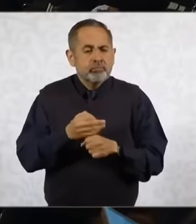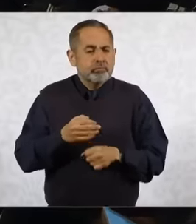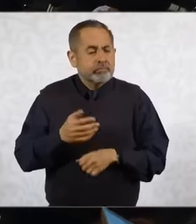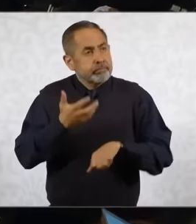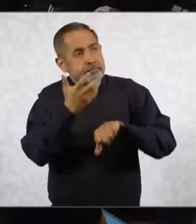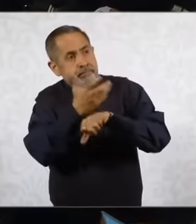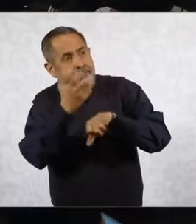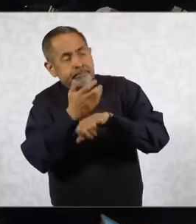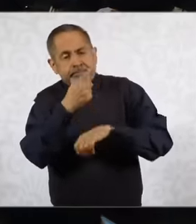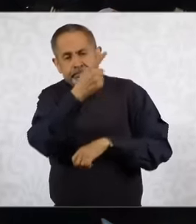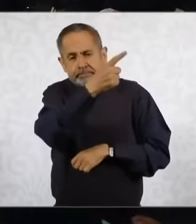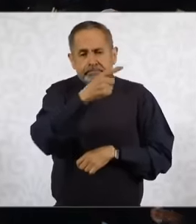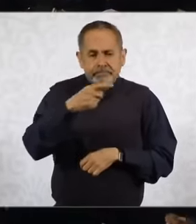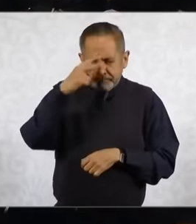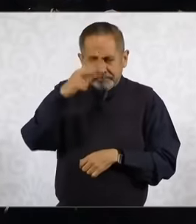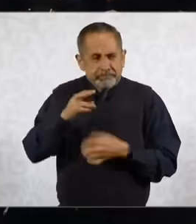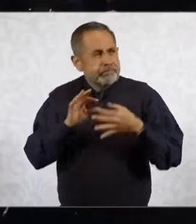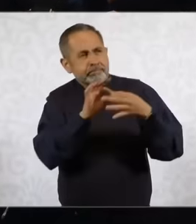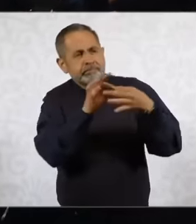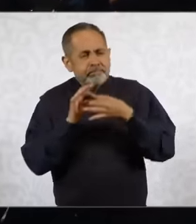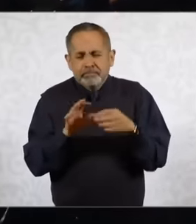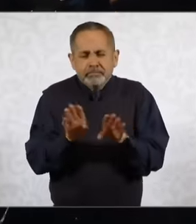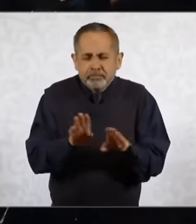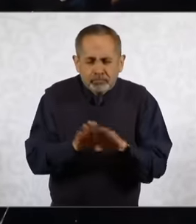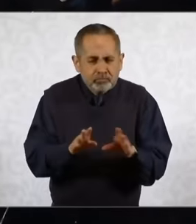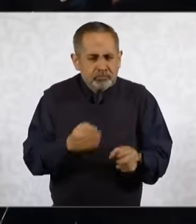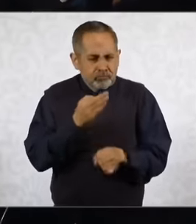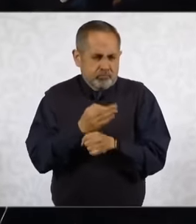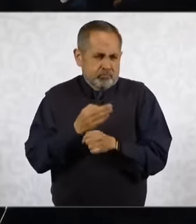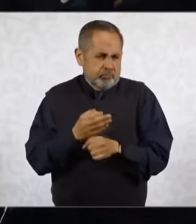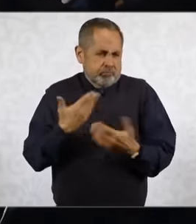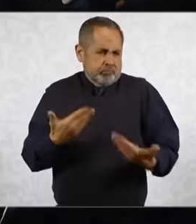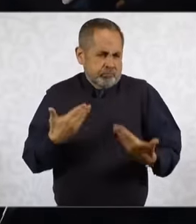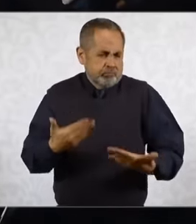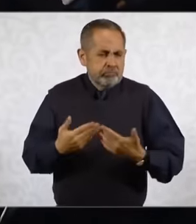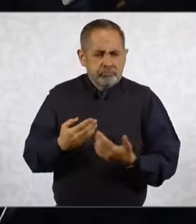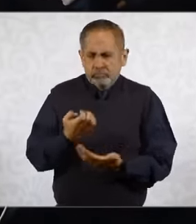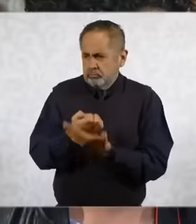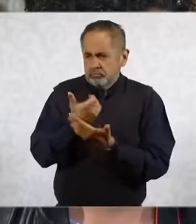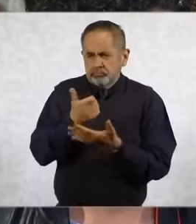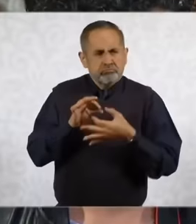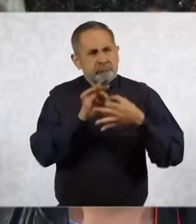although diplomatically it could be commercially stable. It is because they are the main